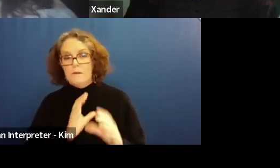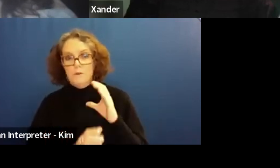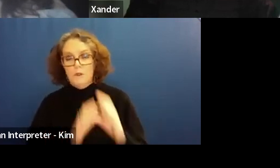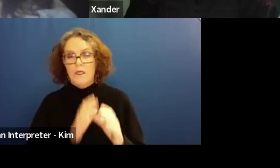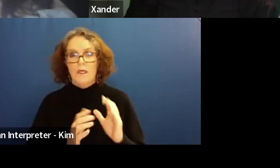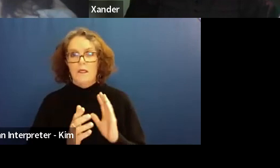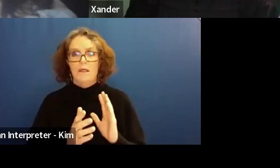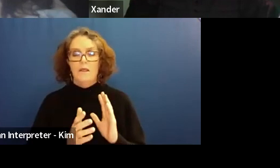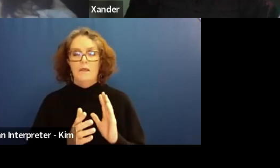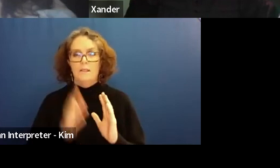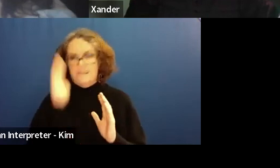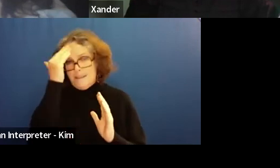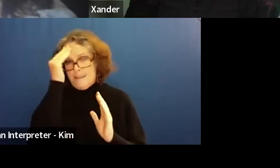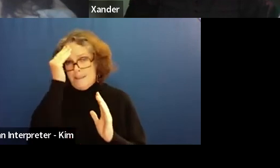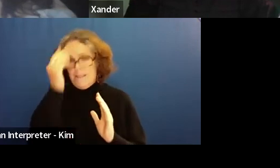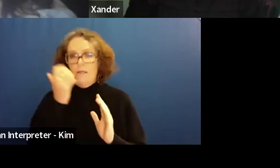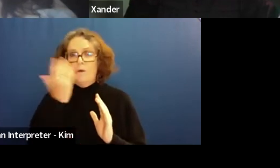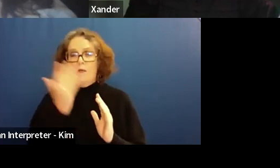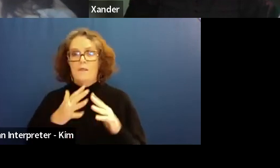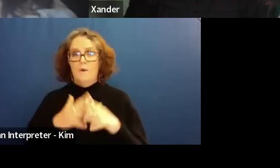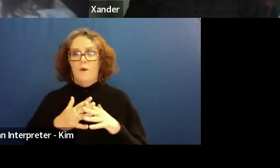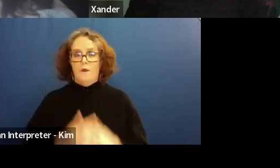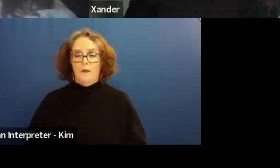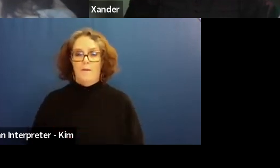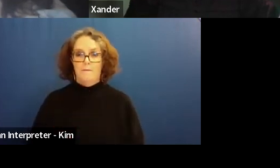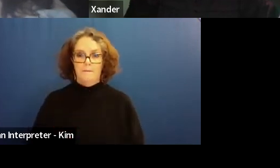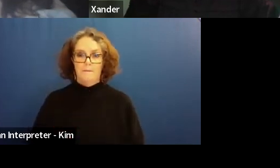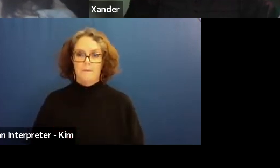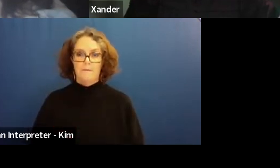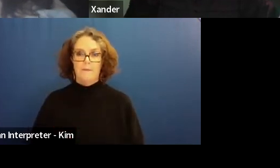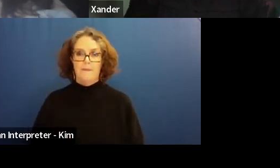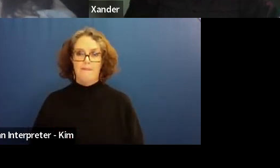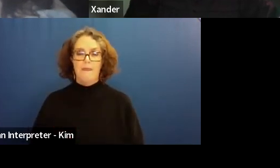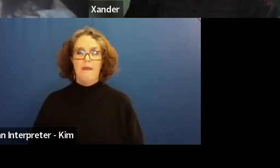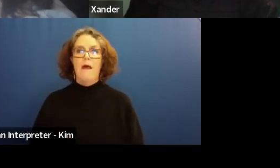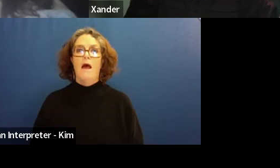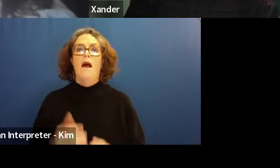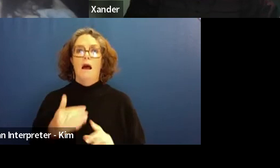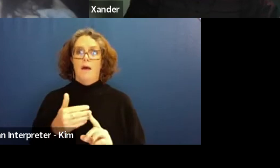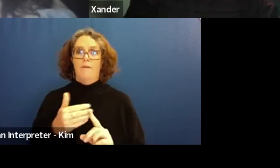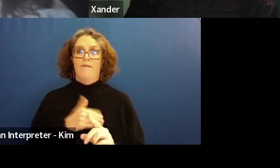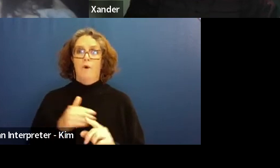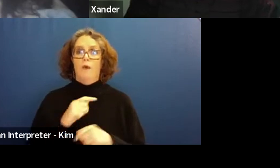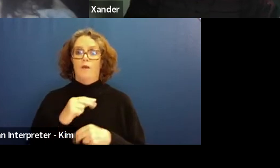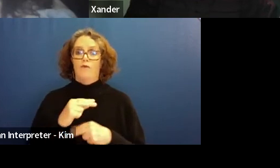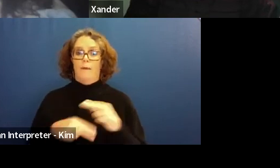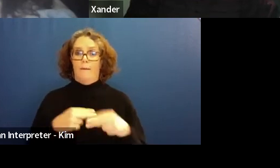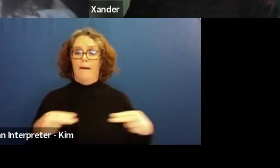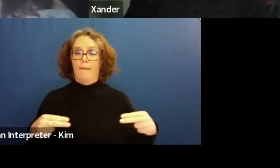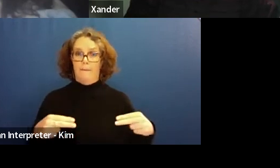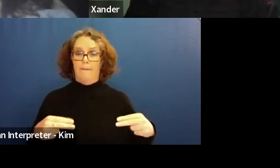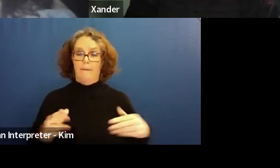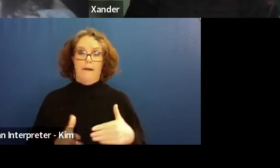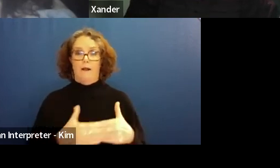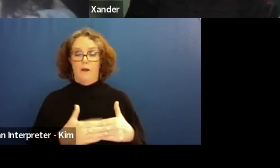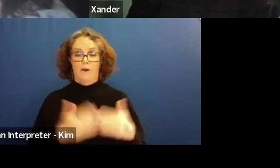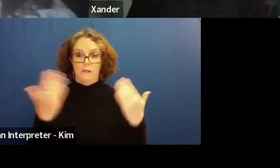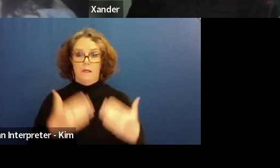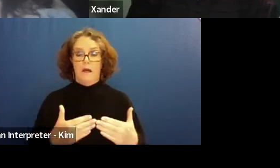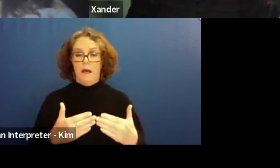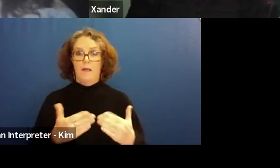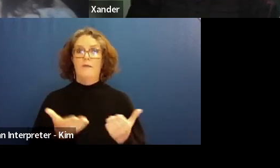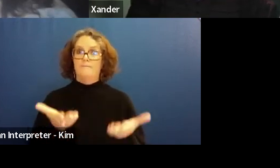So, before we wrap up this evening I suppose, throwing it open to the audience if there's any questions.